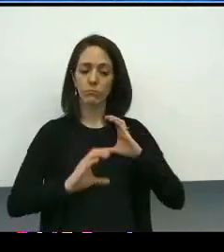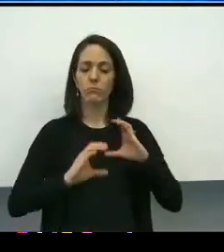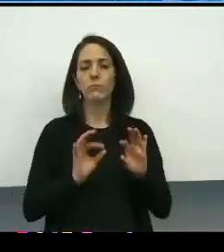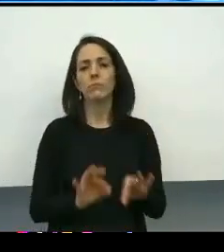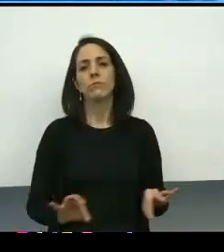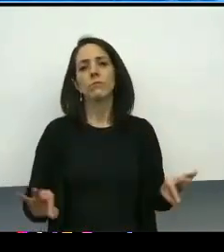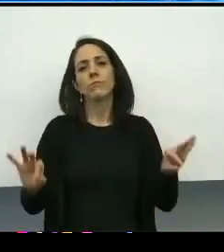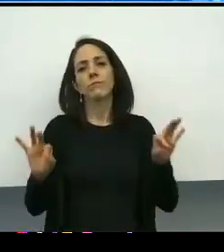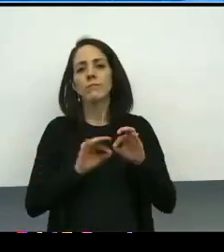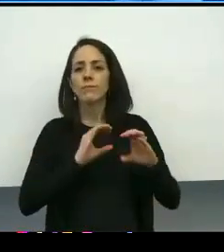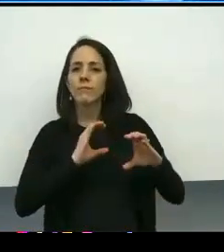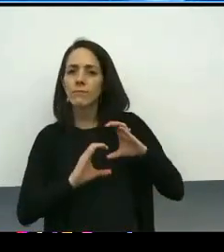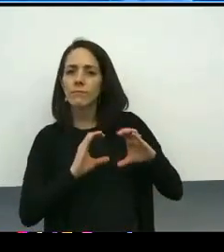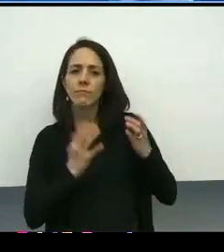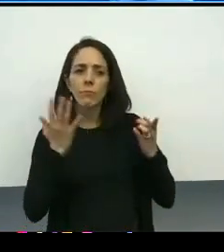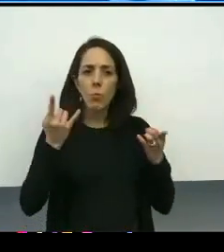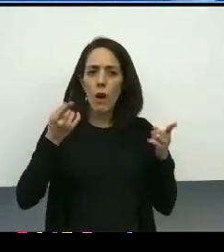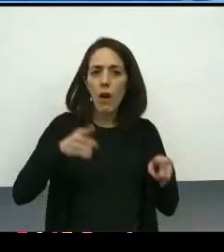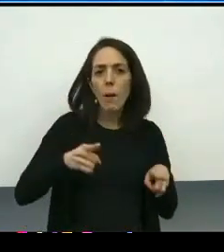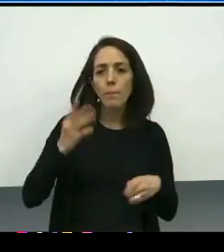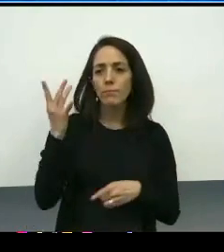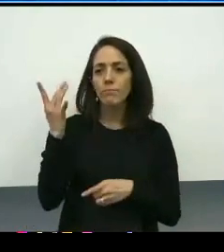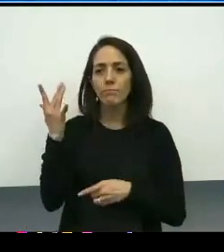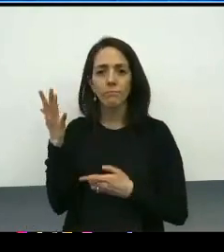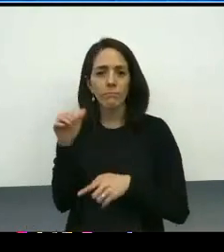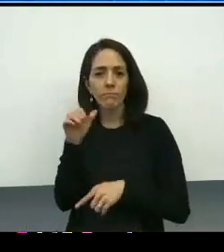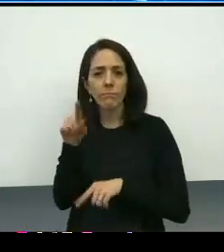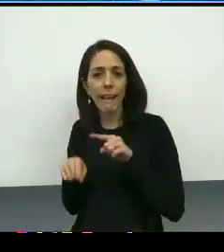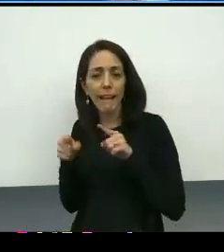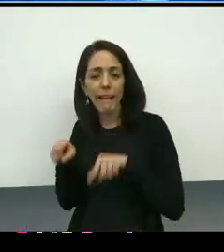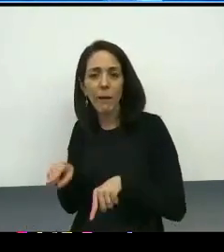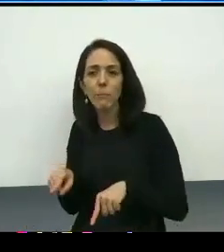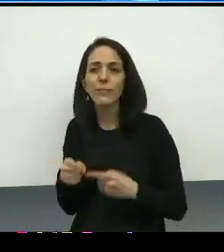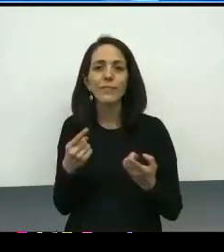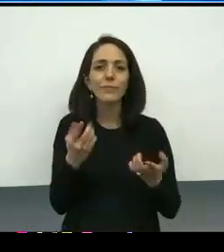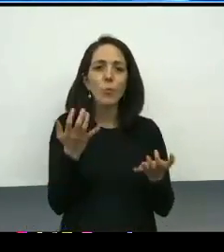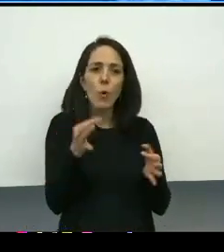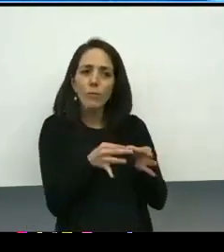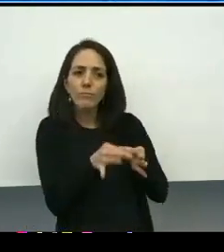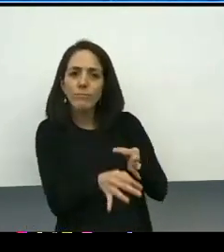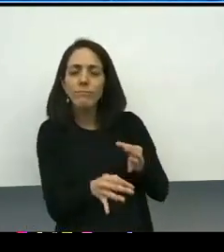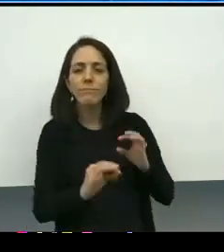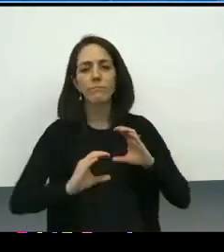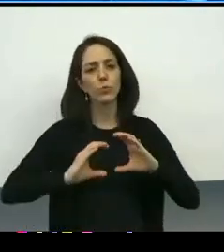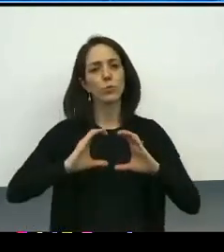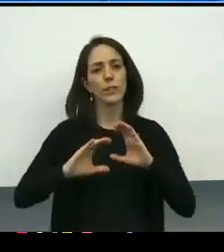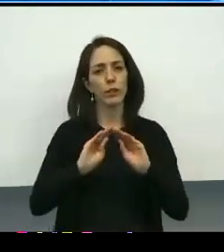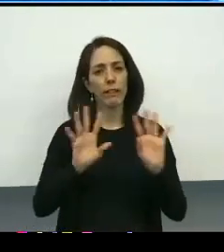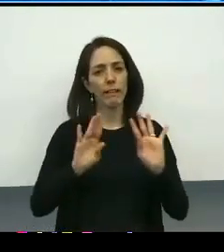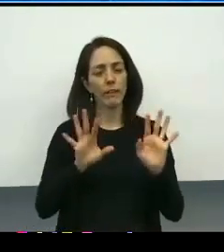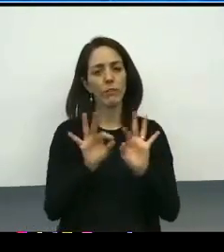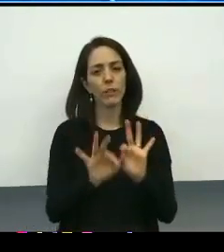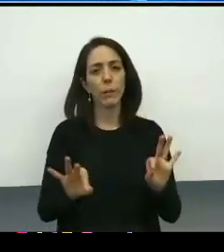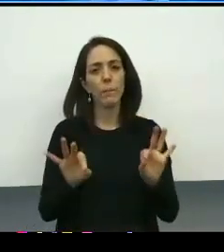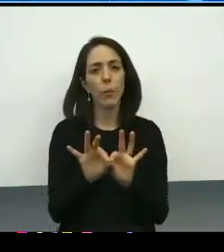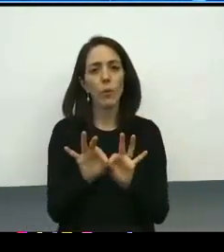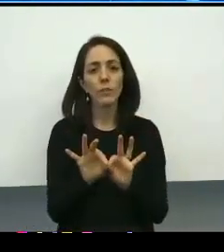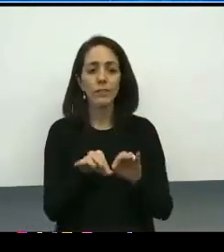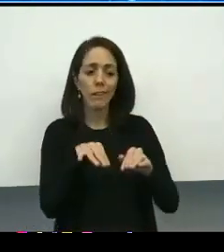why something is happening, why it can't happen, why it's not happening yet, the ability to have access to information and knowledge